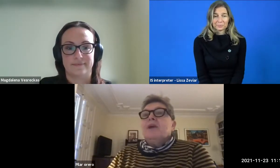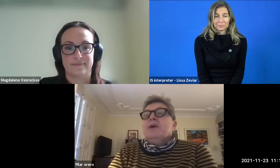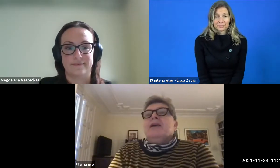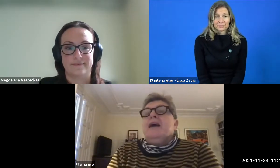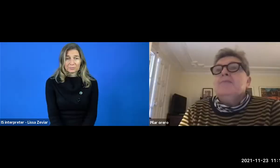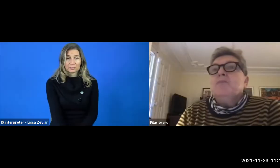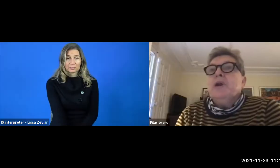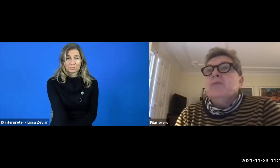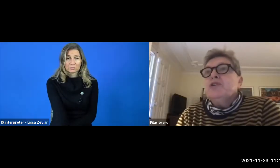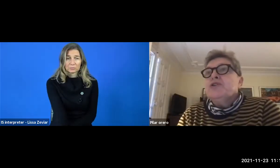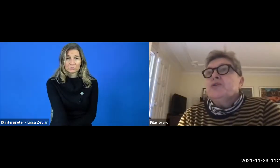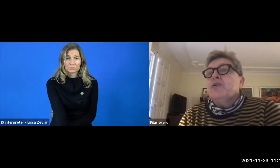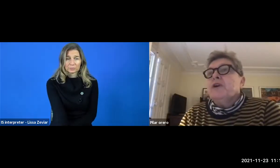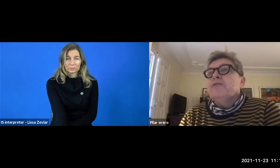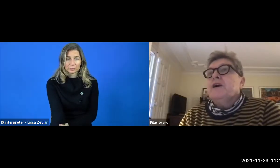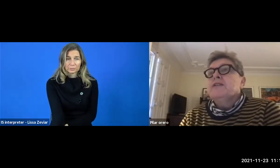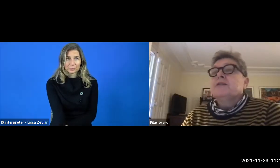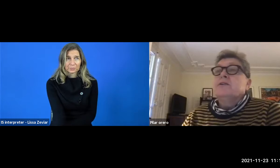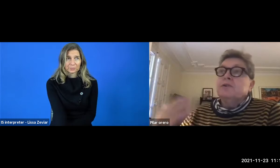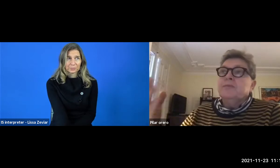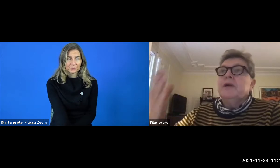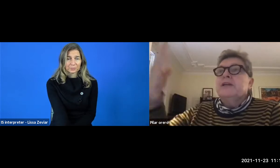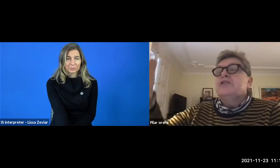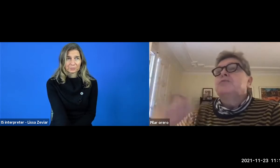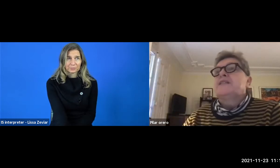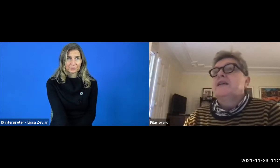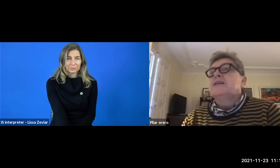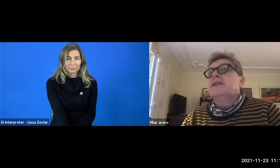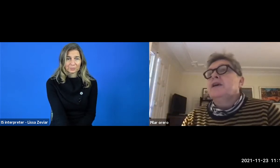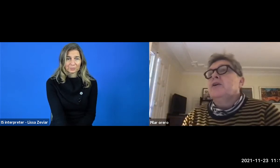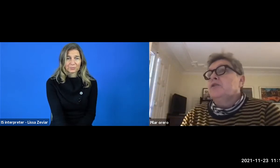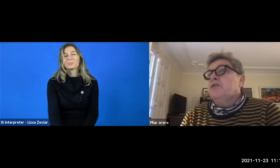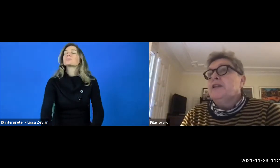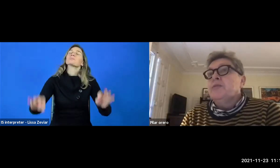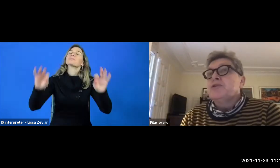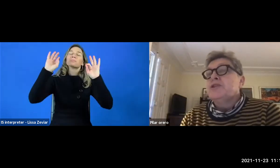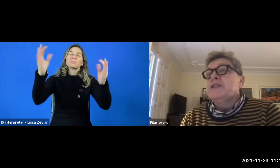I would like to go fast in presenting the funding opportunities